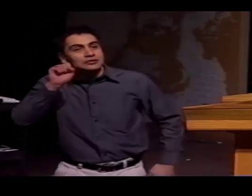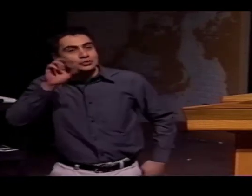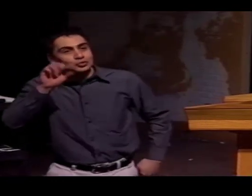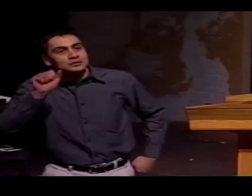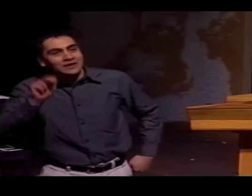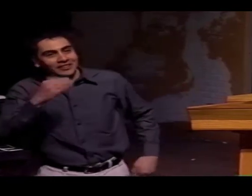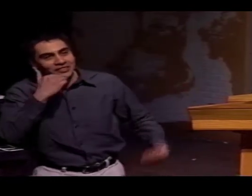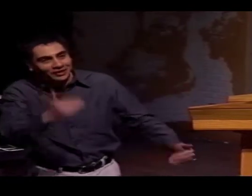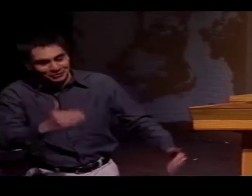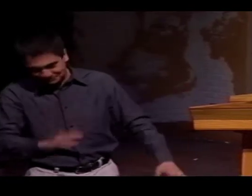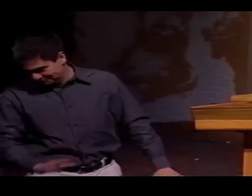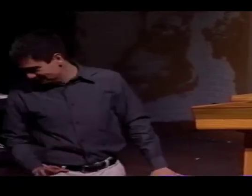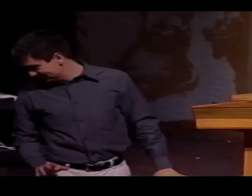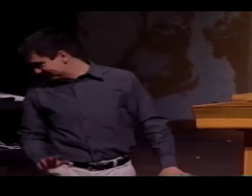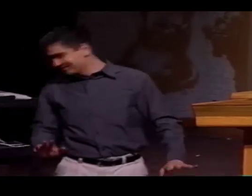THANK YOU, AUNT SUSAN.